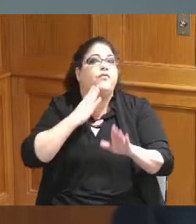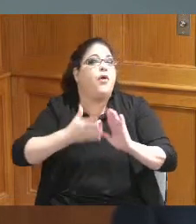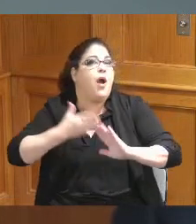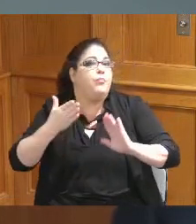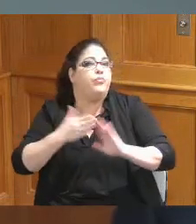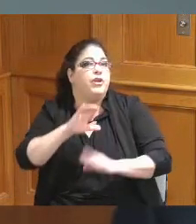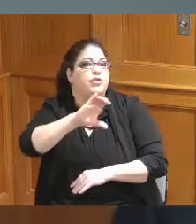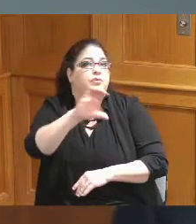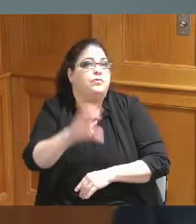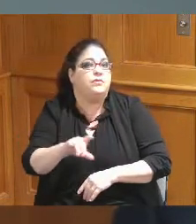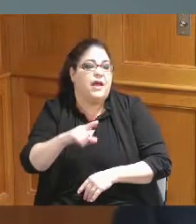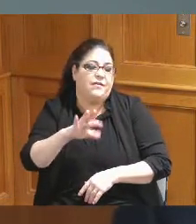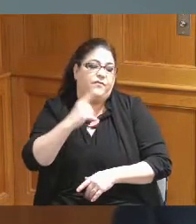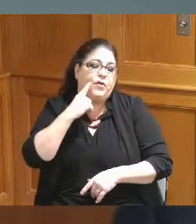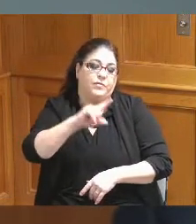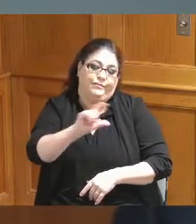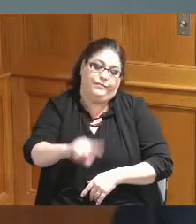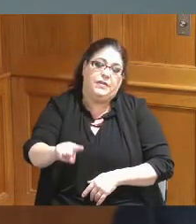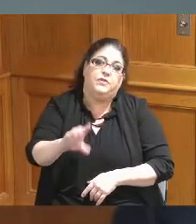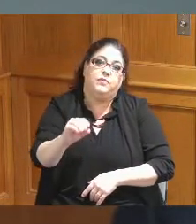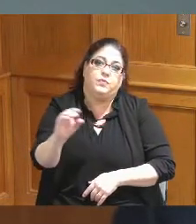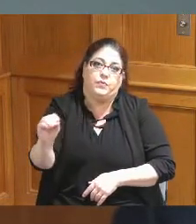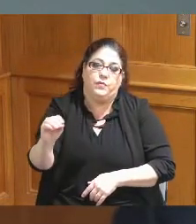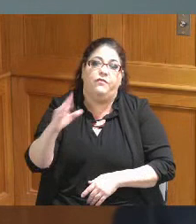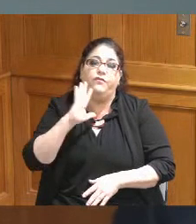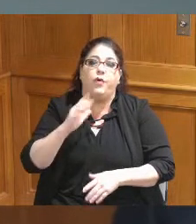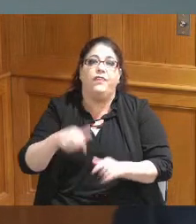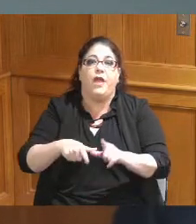for the benefit of the tax delivery Review Committee as they do their work this year